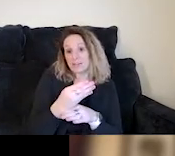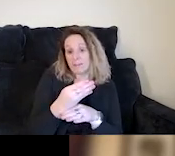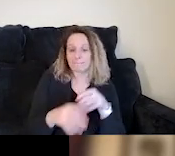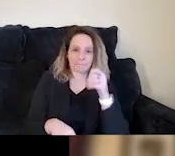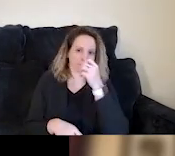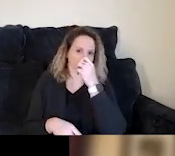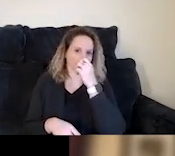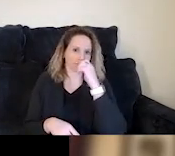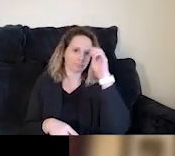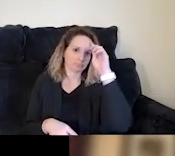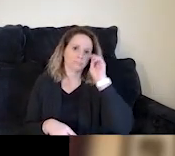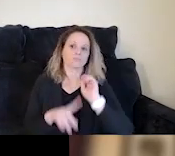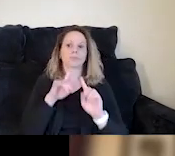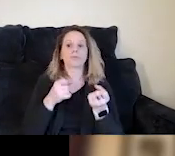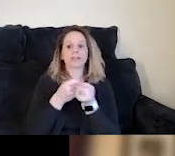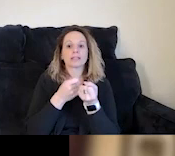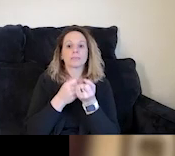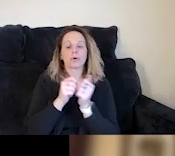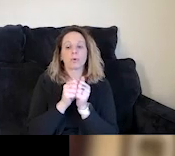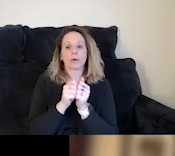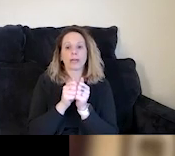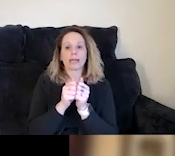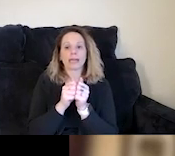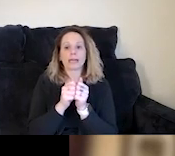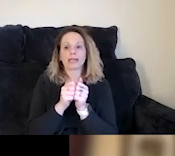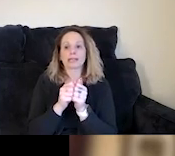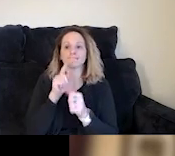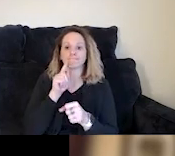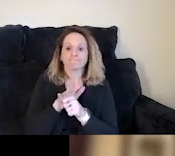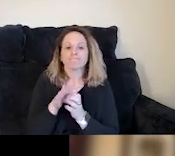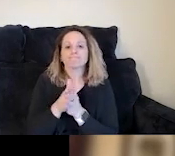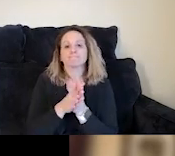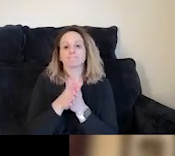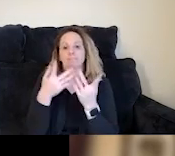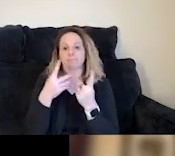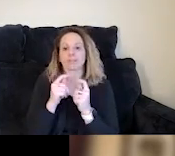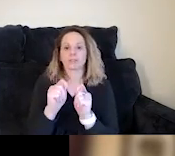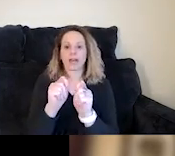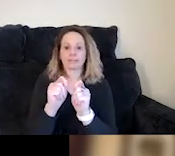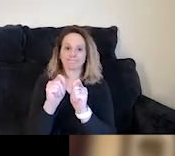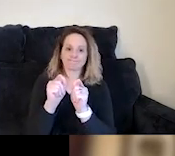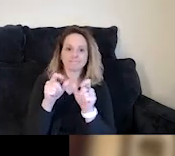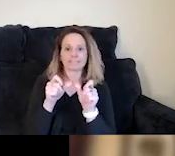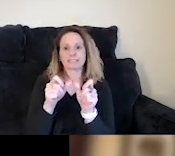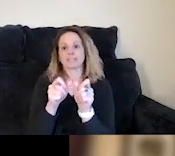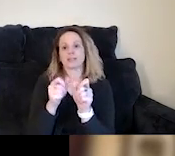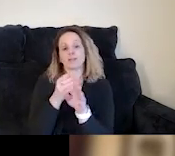really supporting them with what they are passionate about or what they're trying to pursue professionally